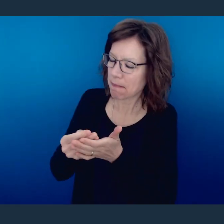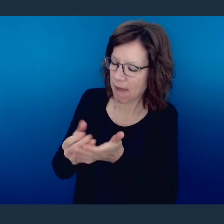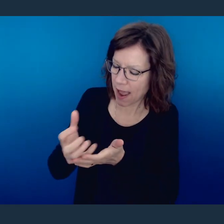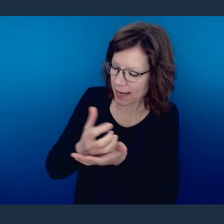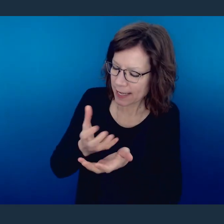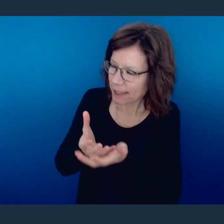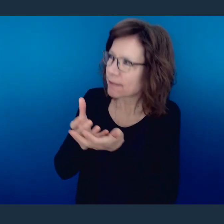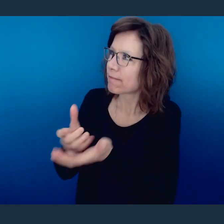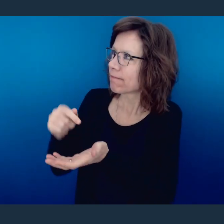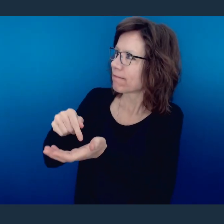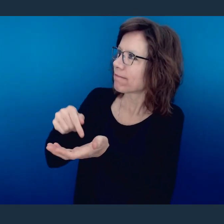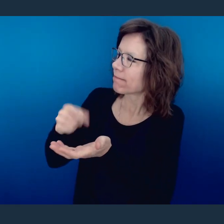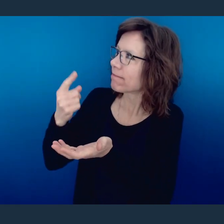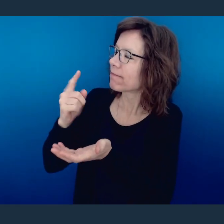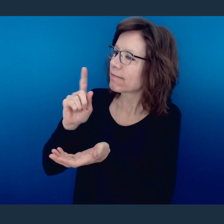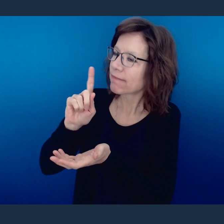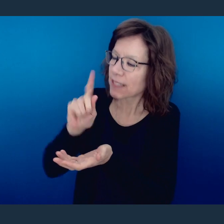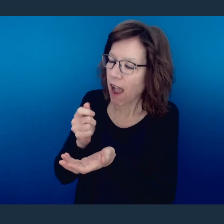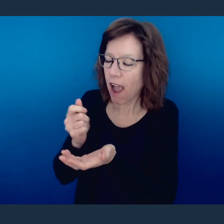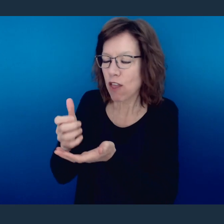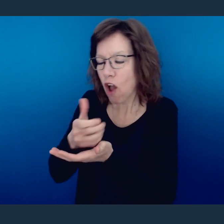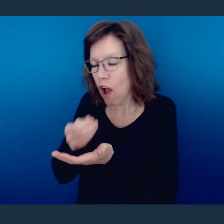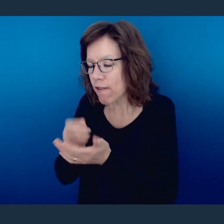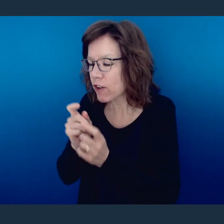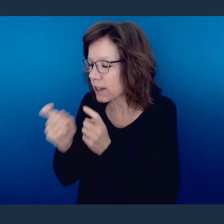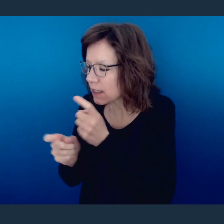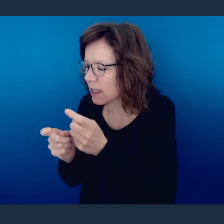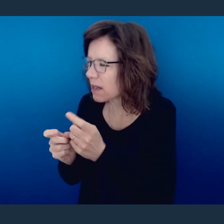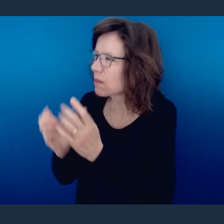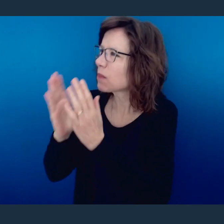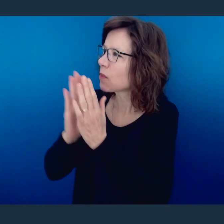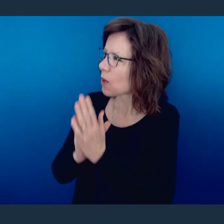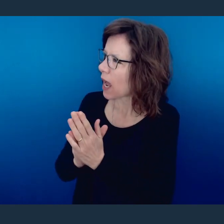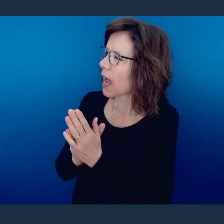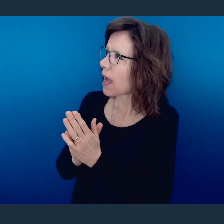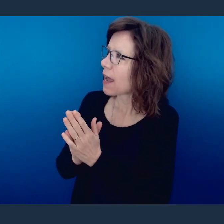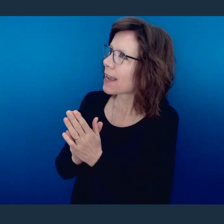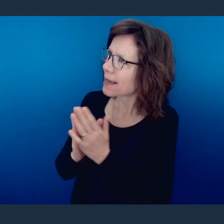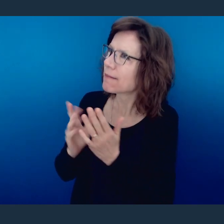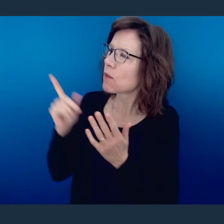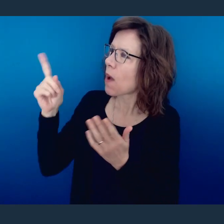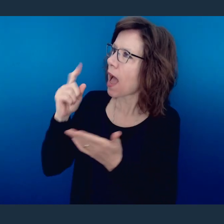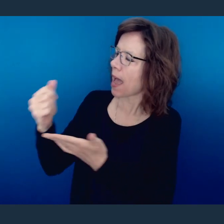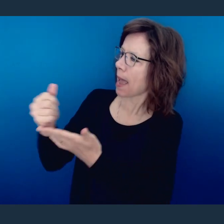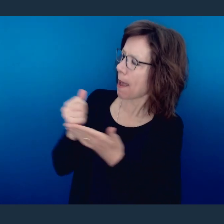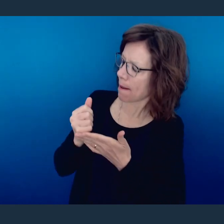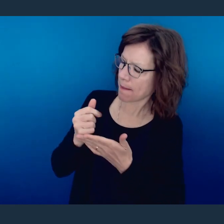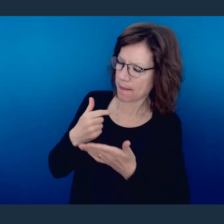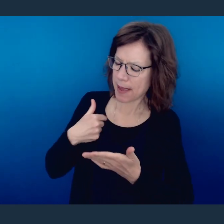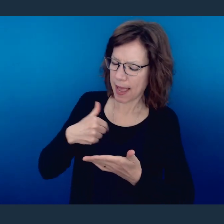coming through the tithes and the offerings, and I pray that You equip us to really just